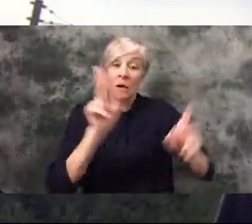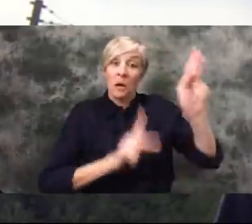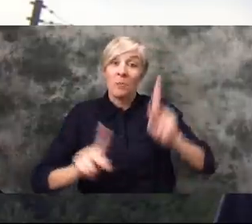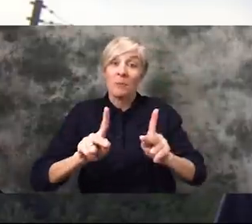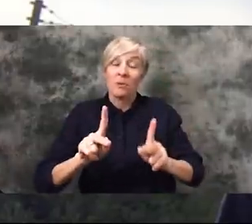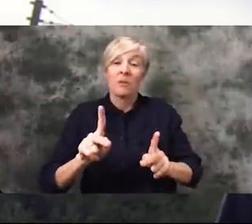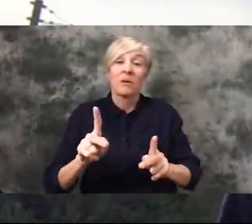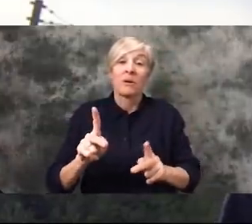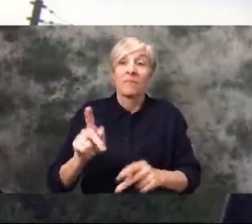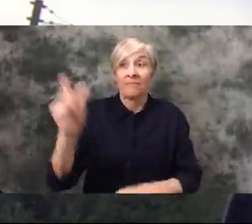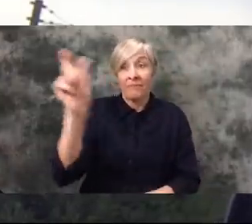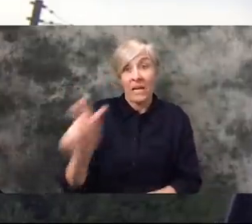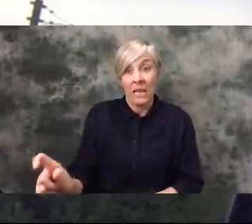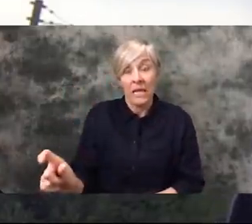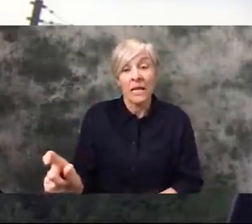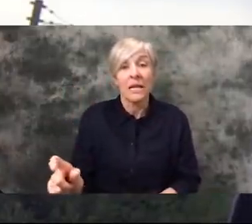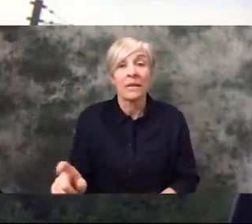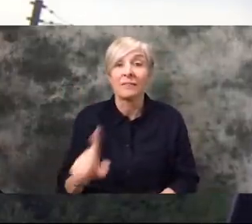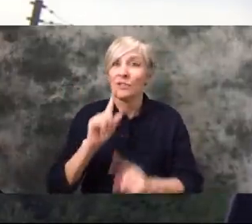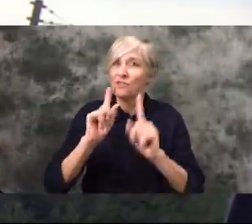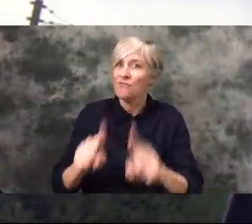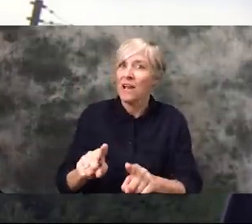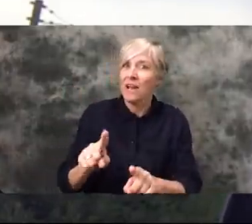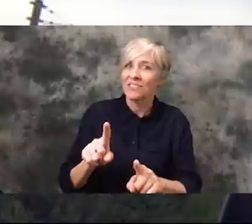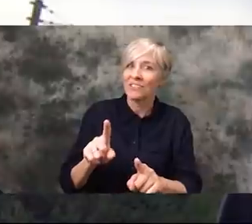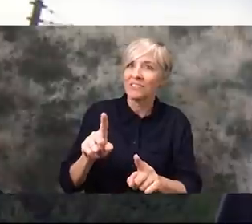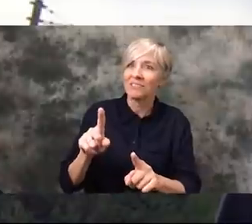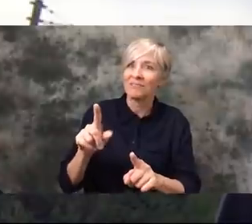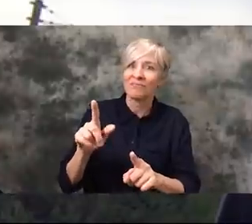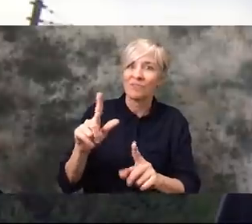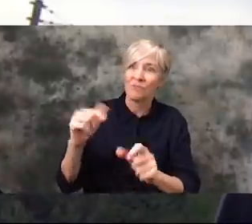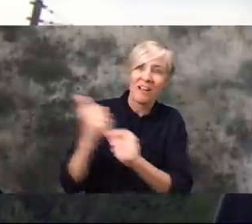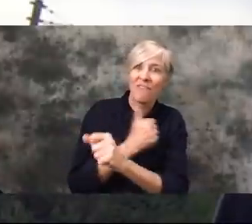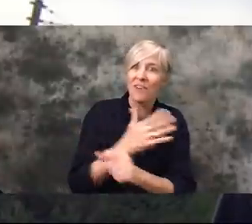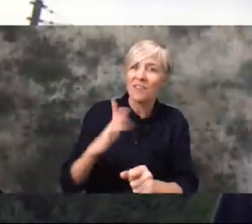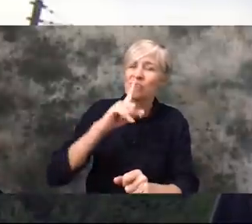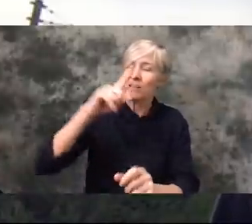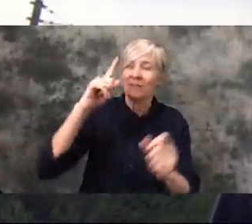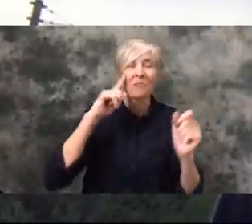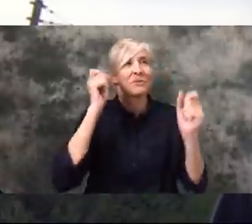population, the Italian people, reacted in a surprisingly positive